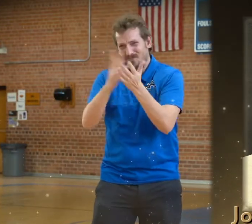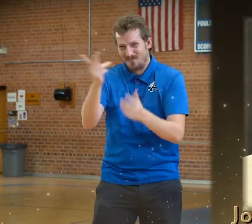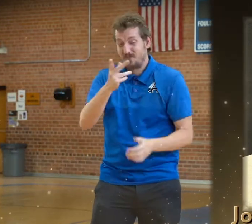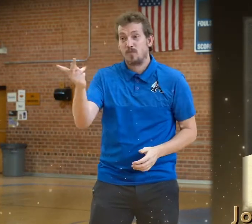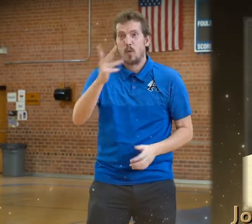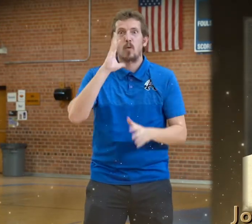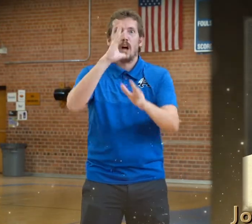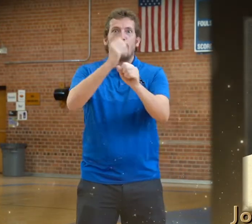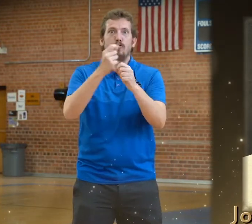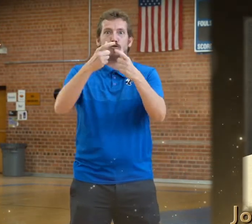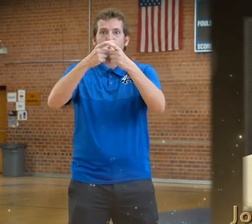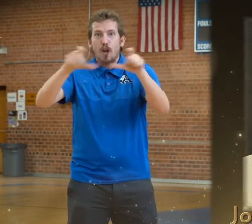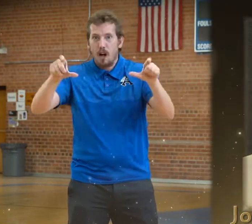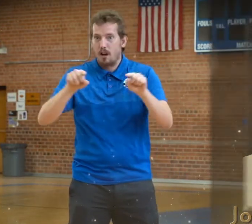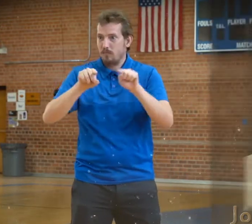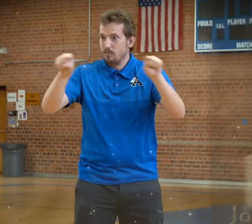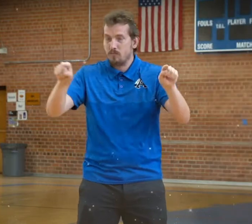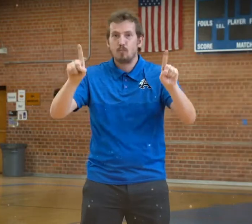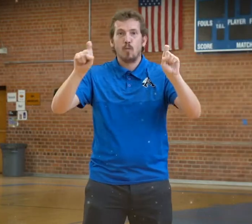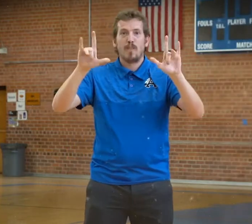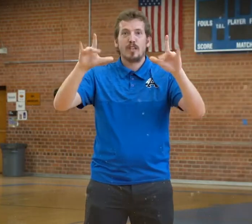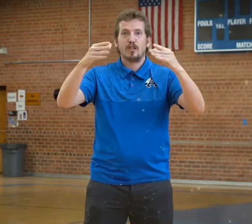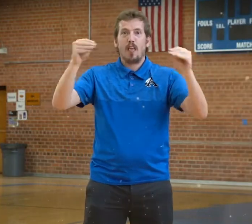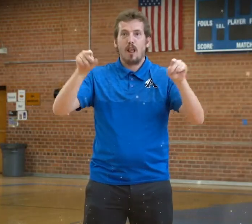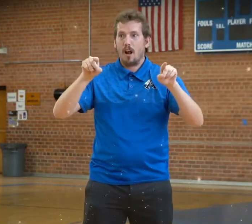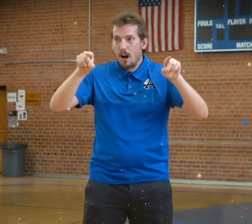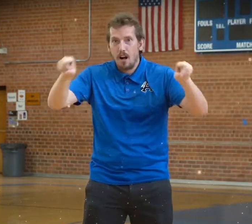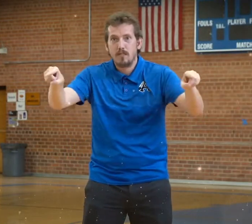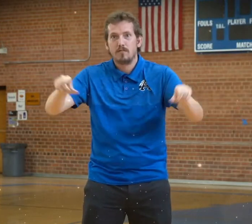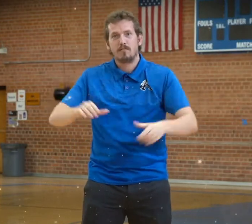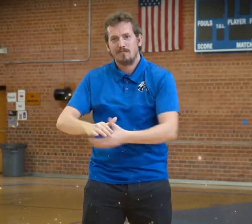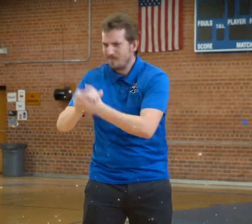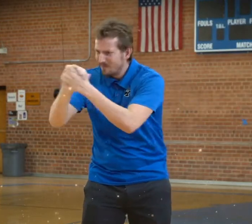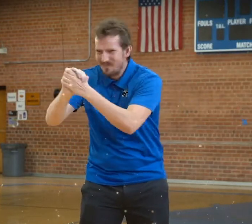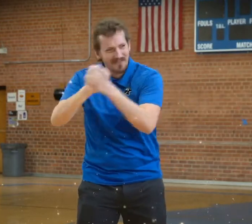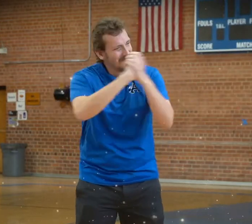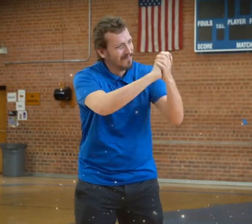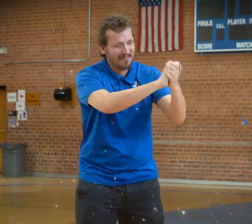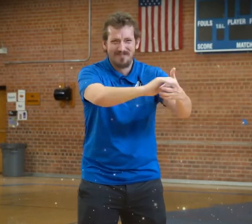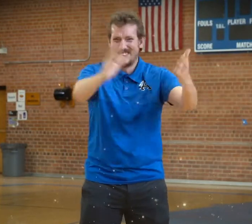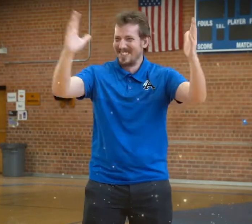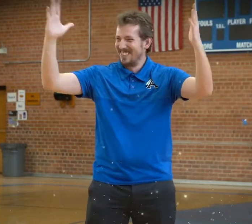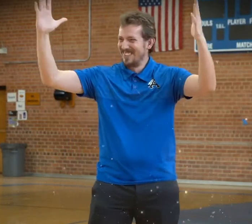GREAT JOB THE BOTH OF YOU YOU BOTH WILL BE RECEIVING $125 CONGRATULATIONS